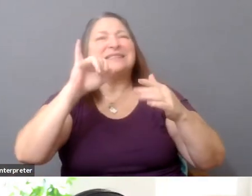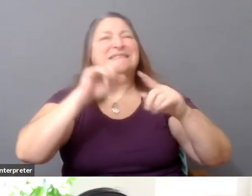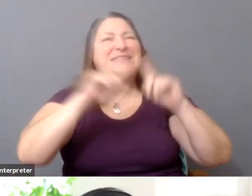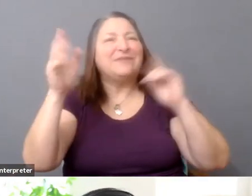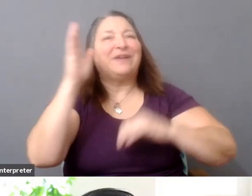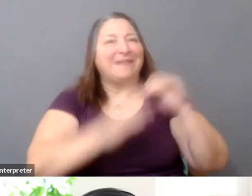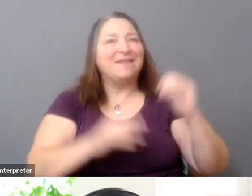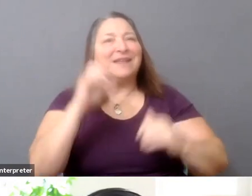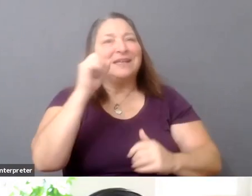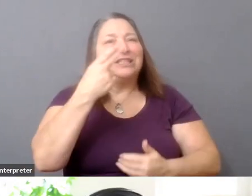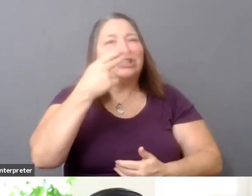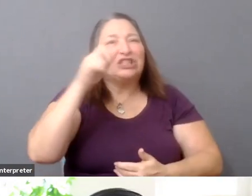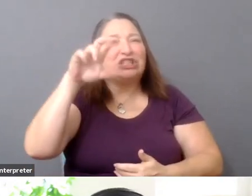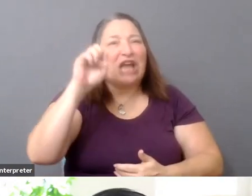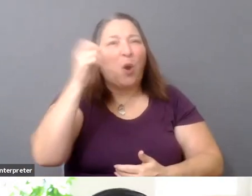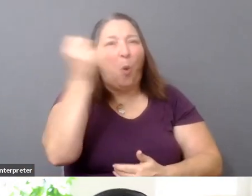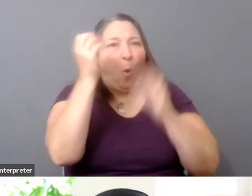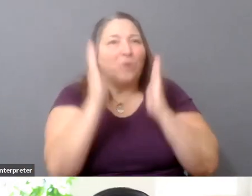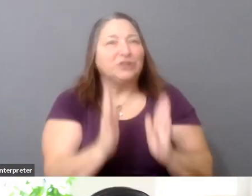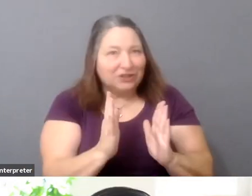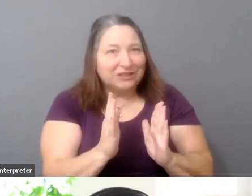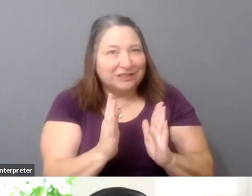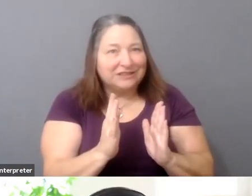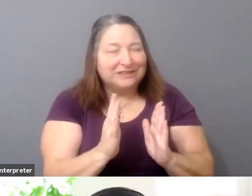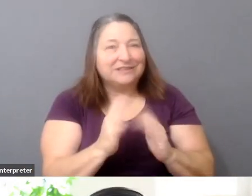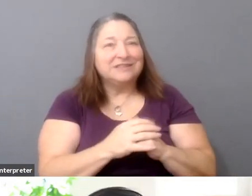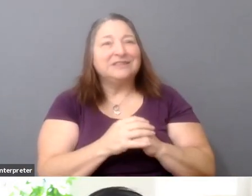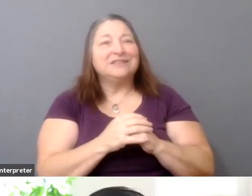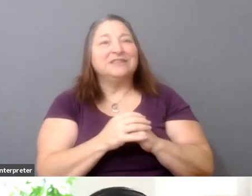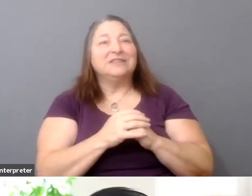in the form of dual-class stock owned by, say, Zuckerberg